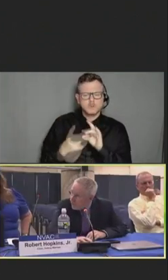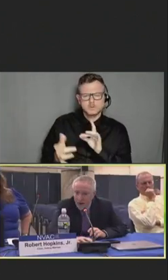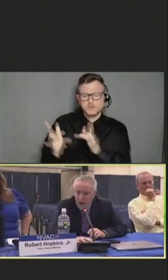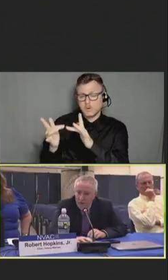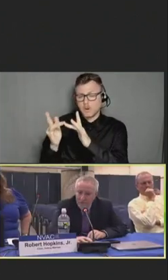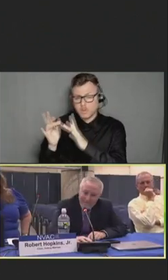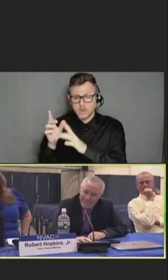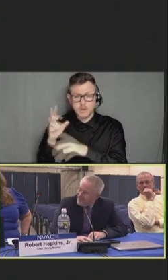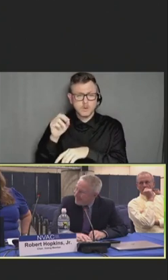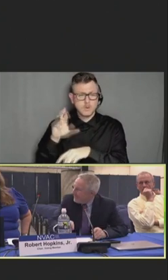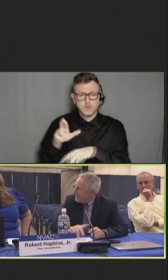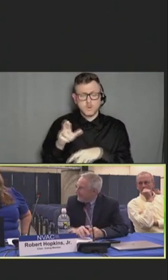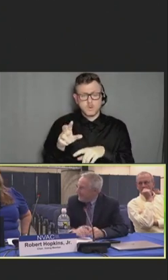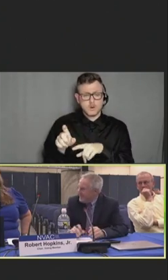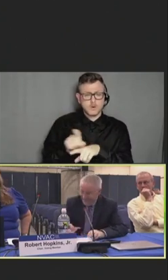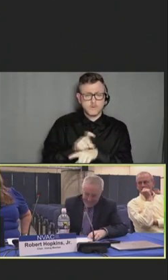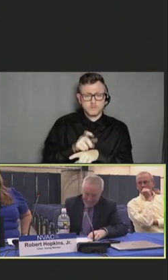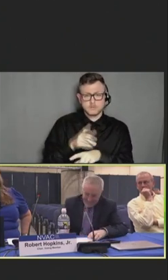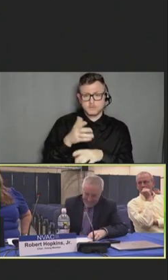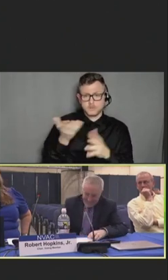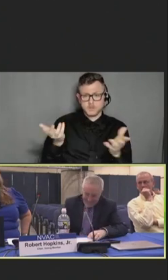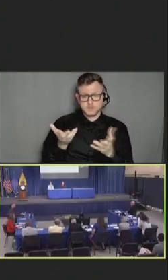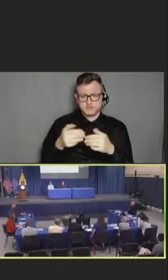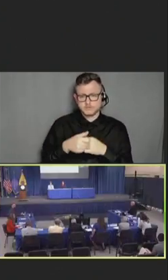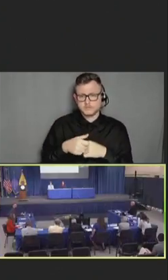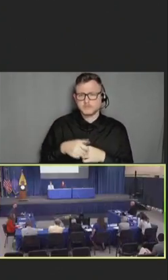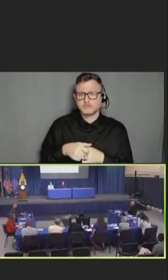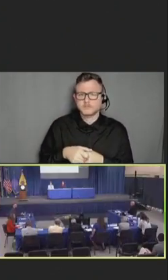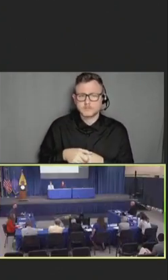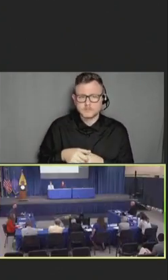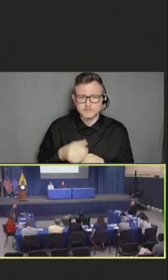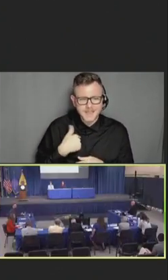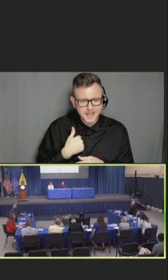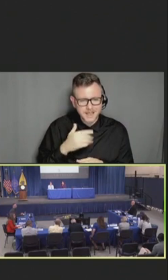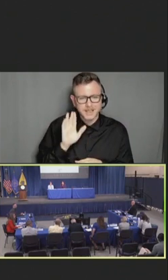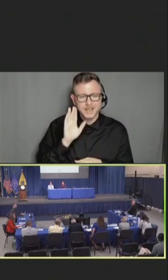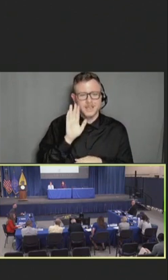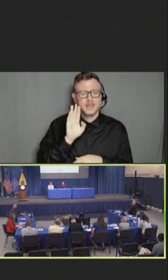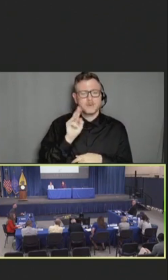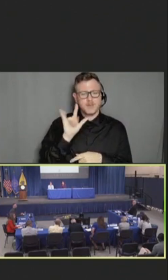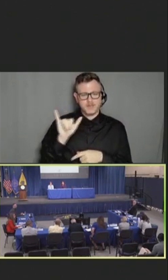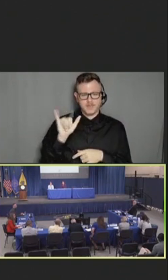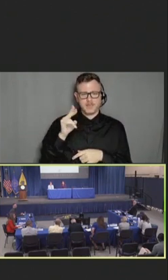Molly Howell: So, I know enough about Medicare and vaccines just to be dangerous.